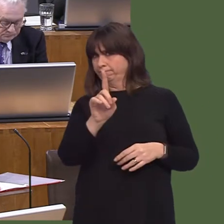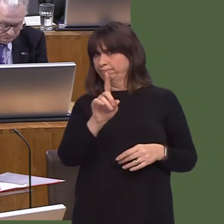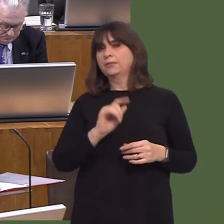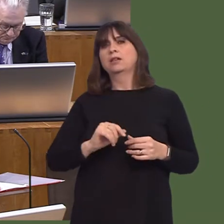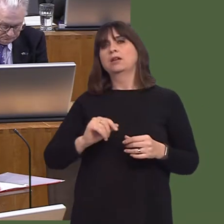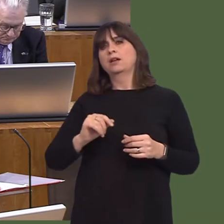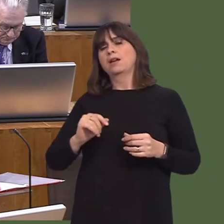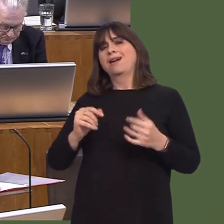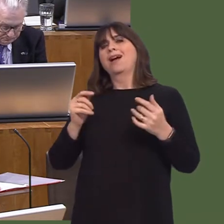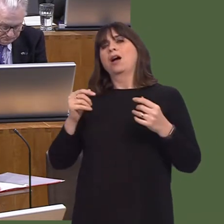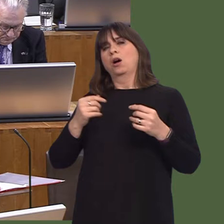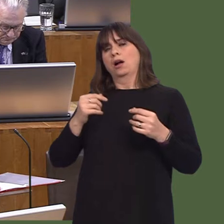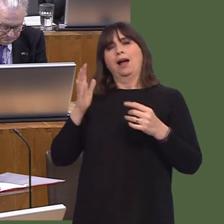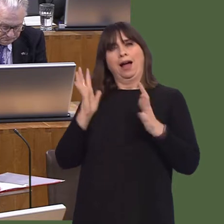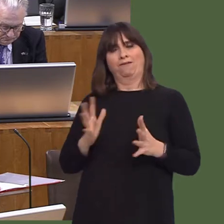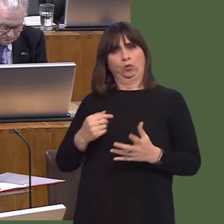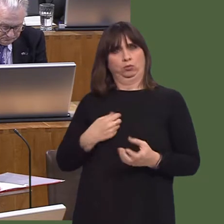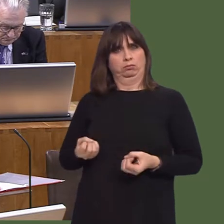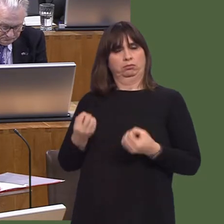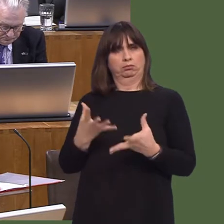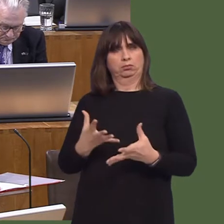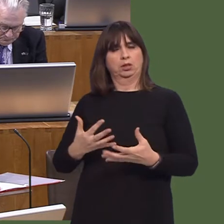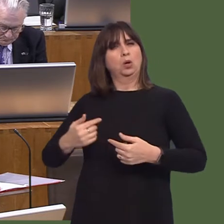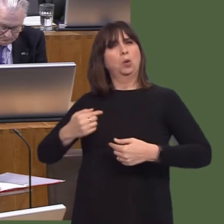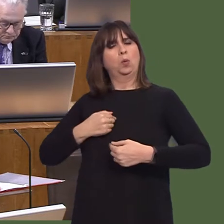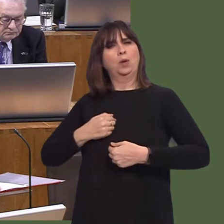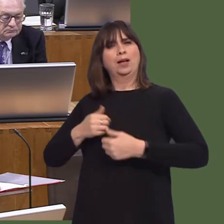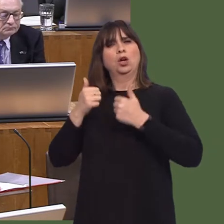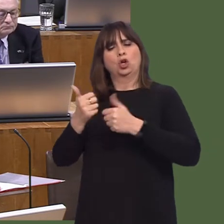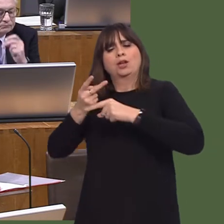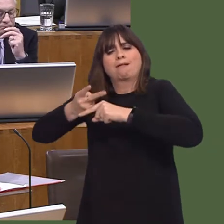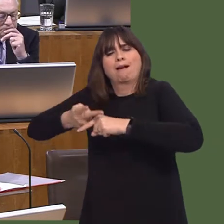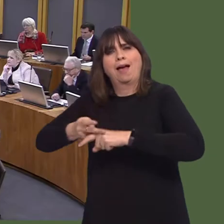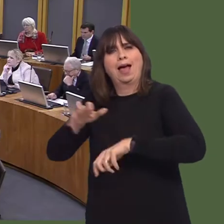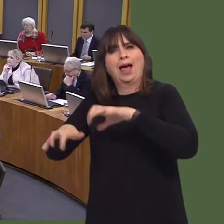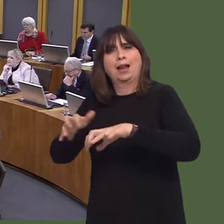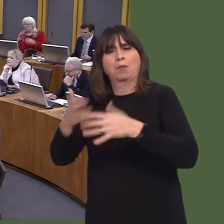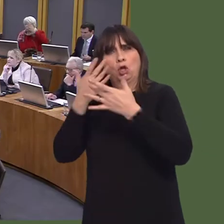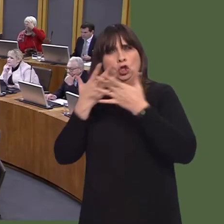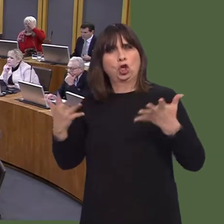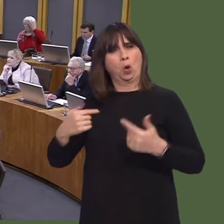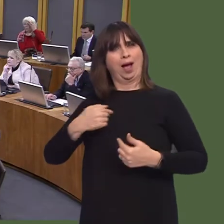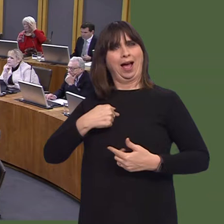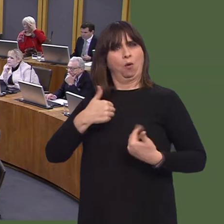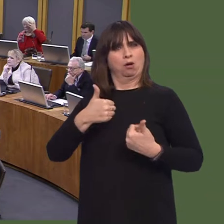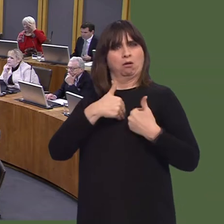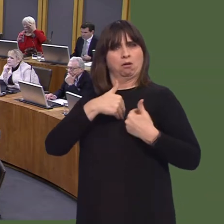If you take Scotland as an example, back in 1999, a Welsh worker and a Scottish worker took home the same take-home pay.